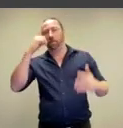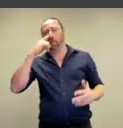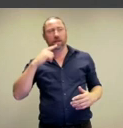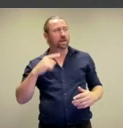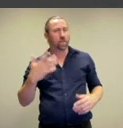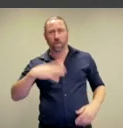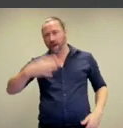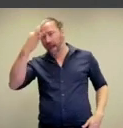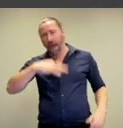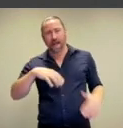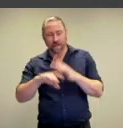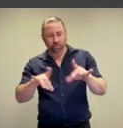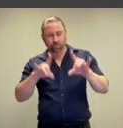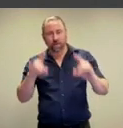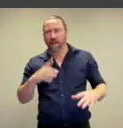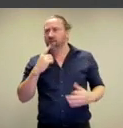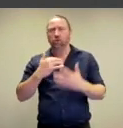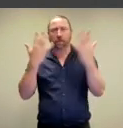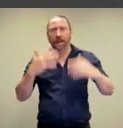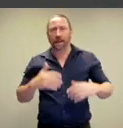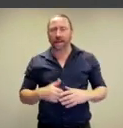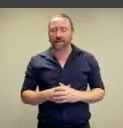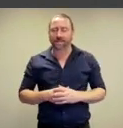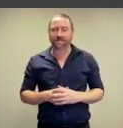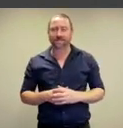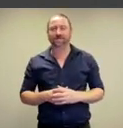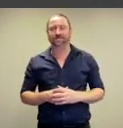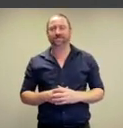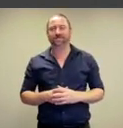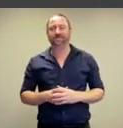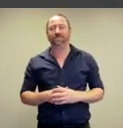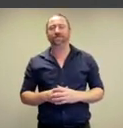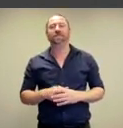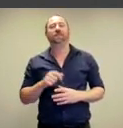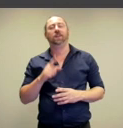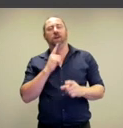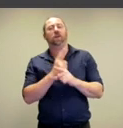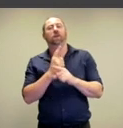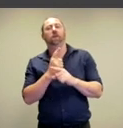way too many people want to get naked in